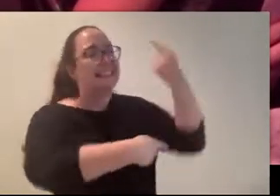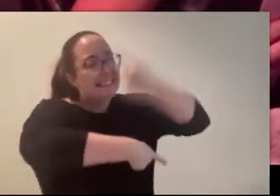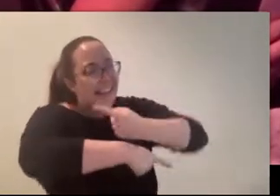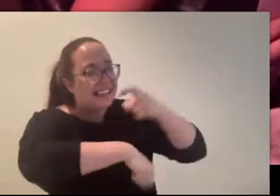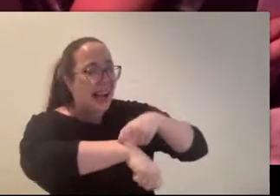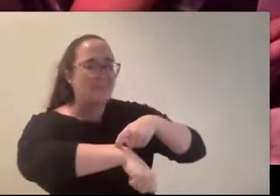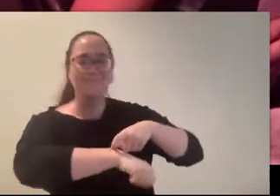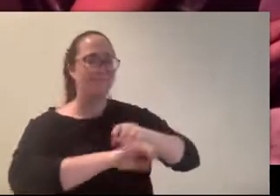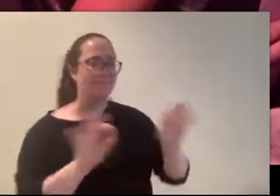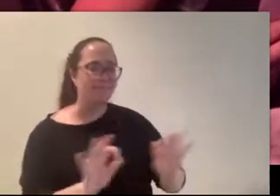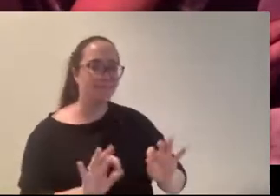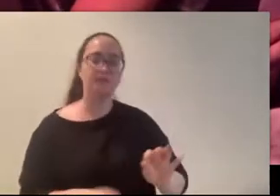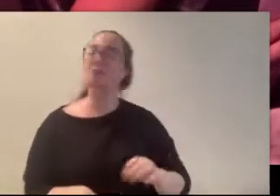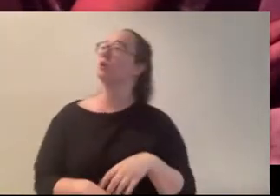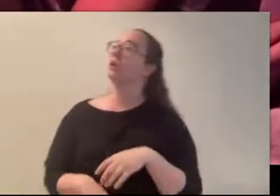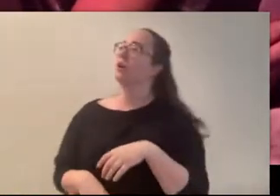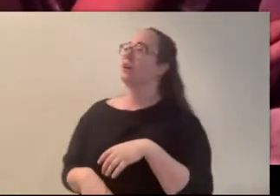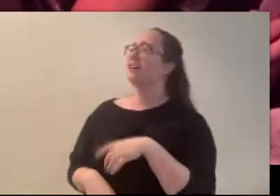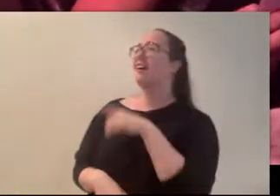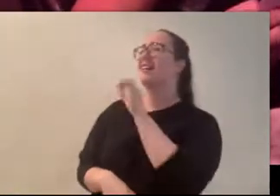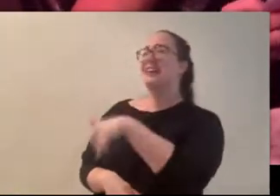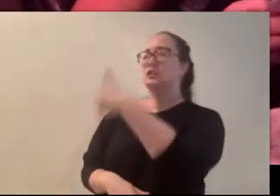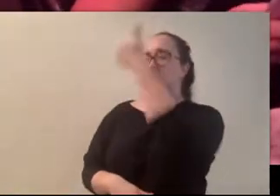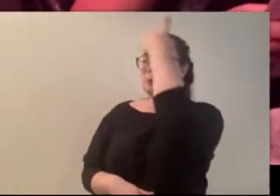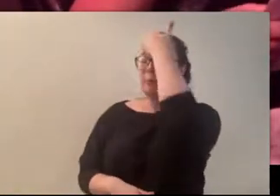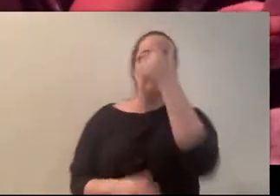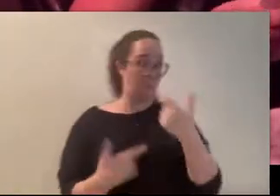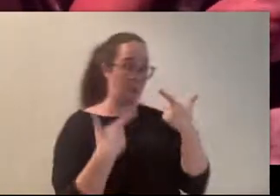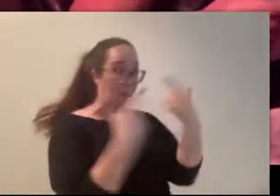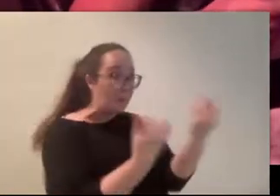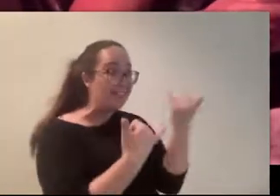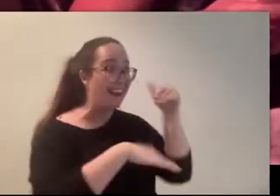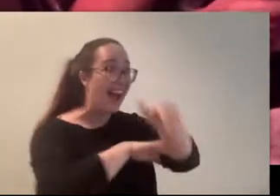“We’ll go tonight!” Every argument I had was met with questions of